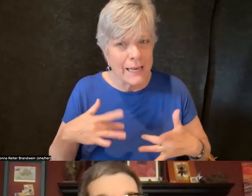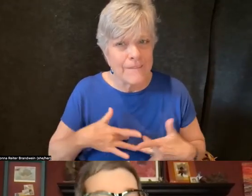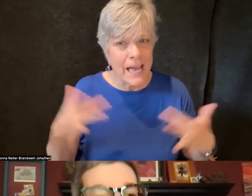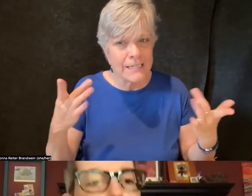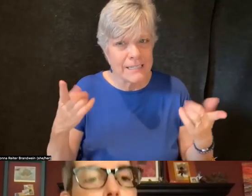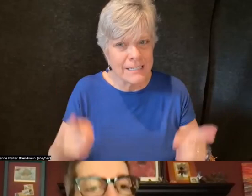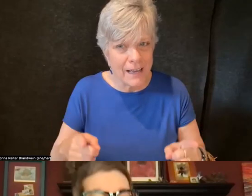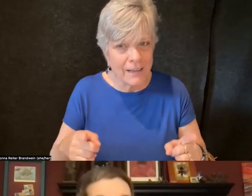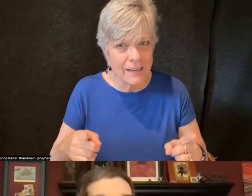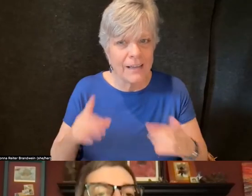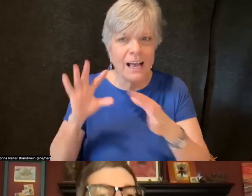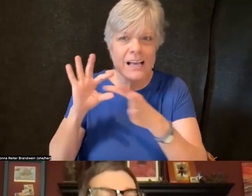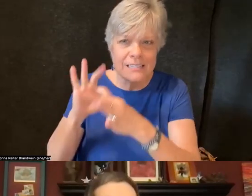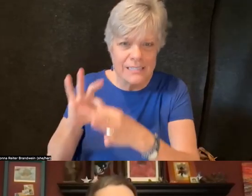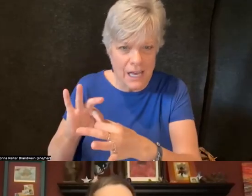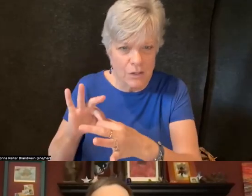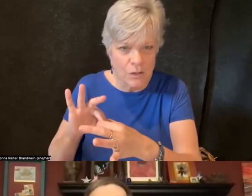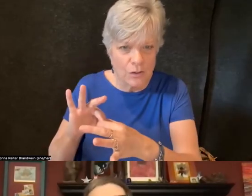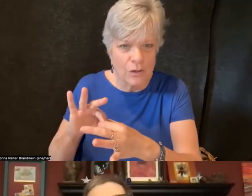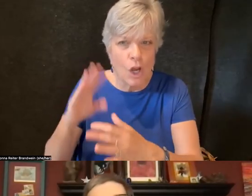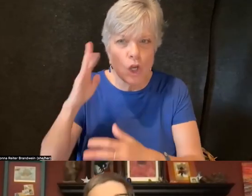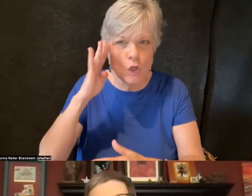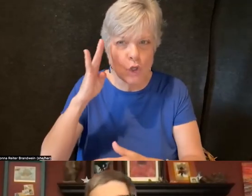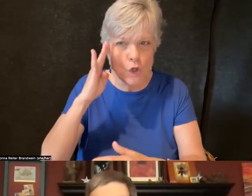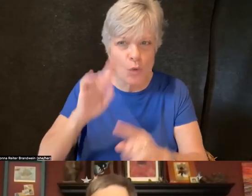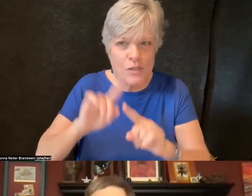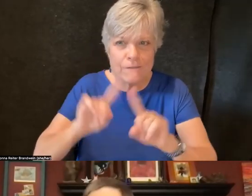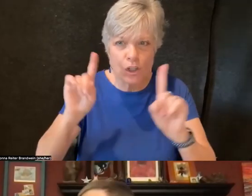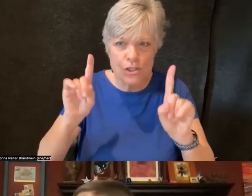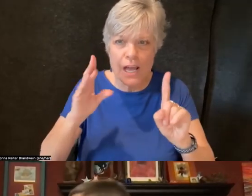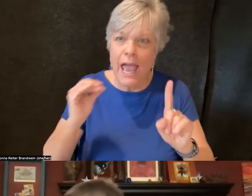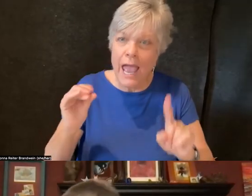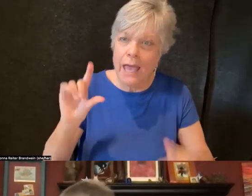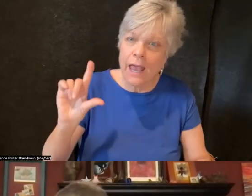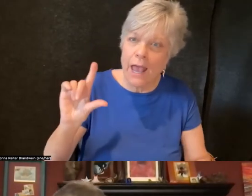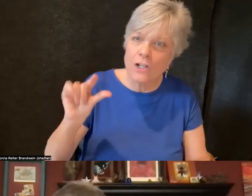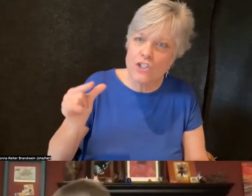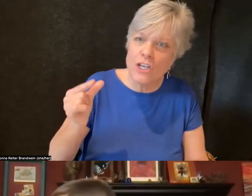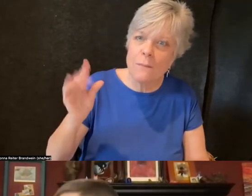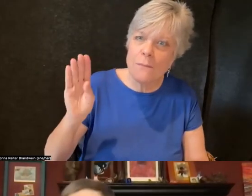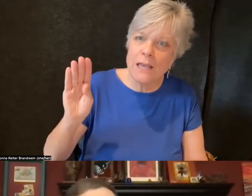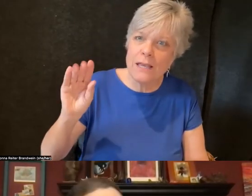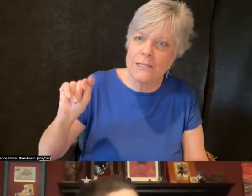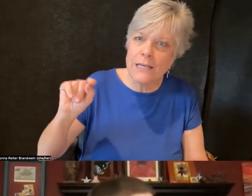around both neurodivergent and LGBTQ identity. In addition,